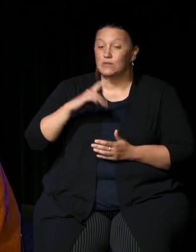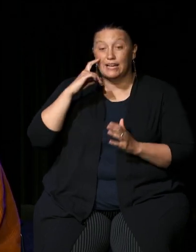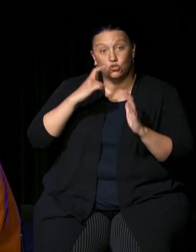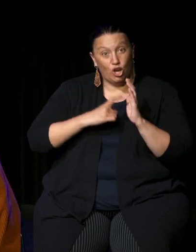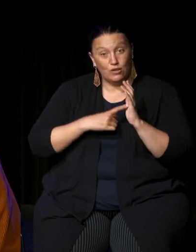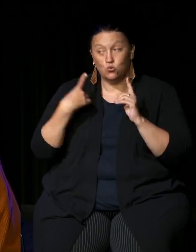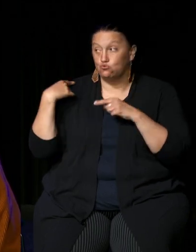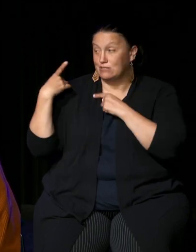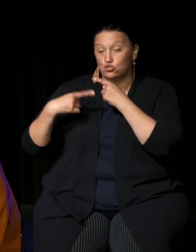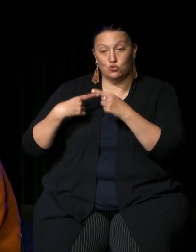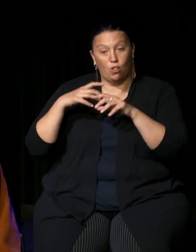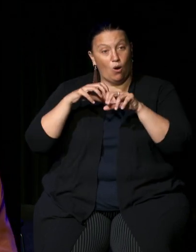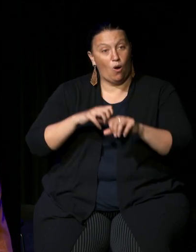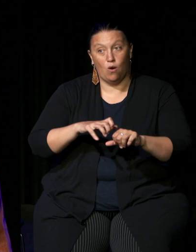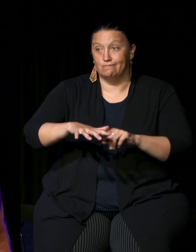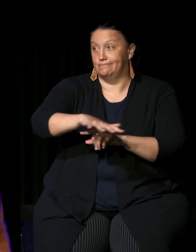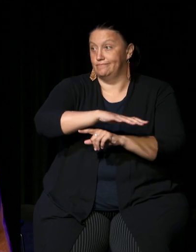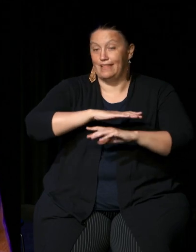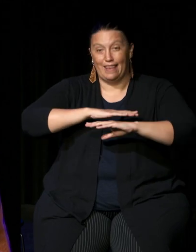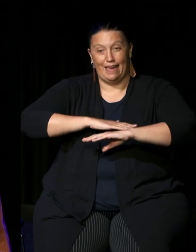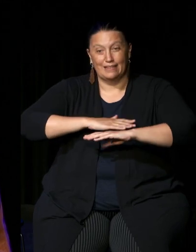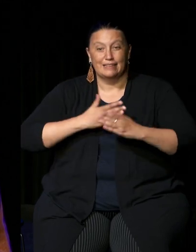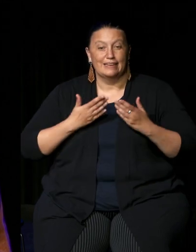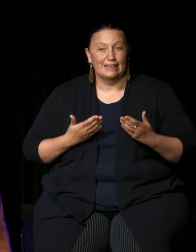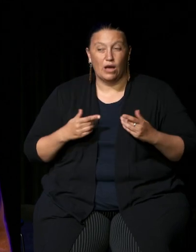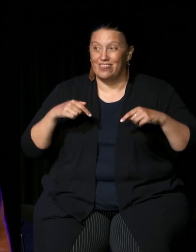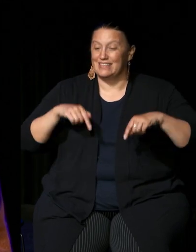owners of the land that we meet on today we are meeting on the lands of the Dharug and